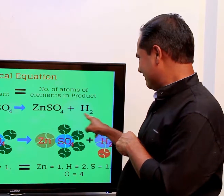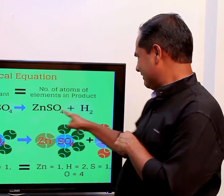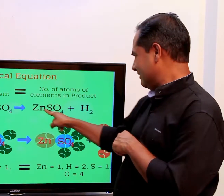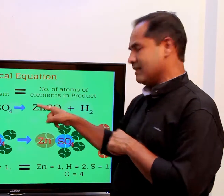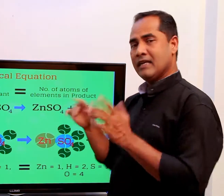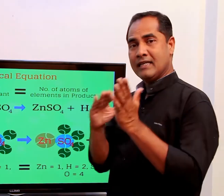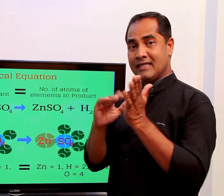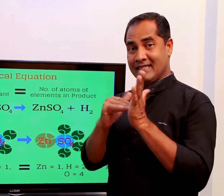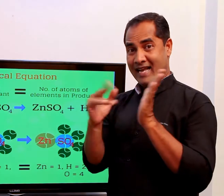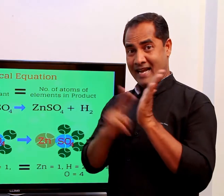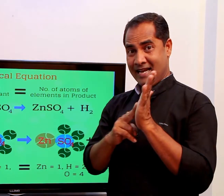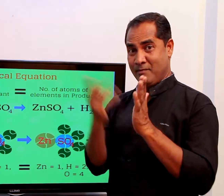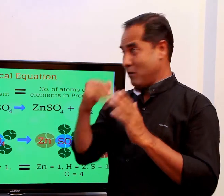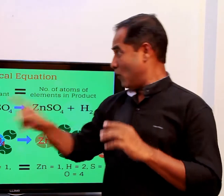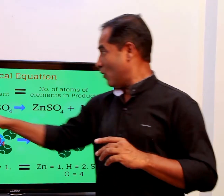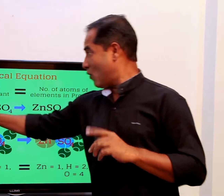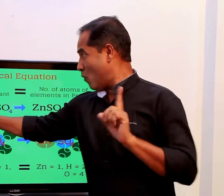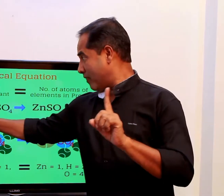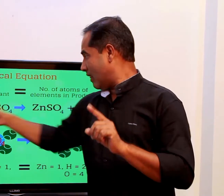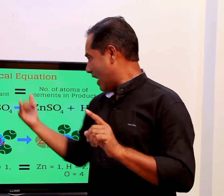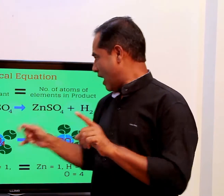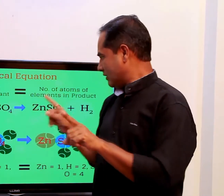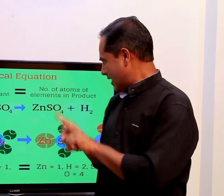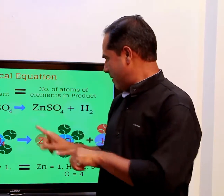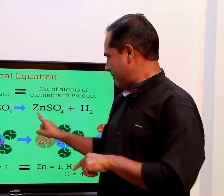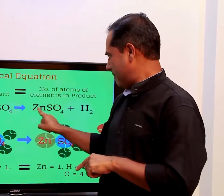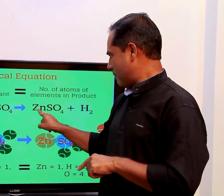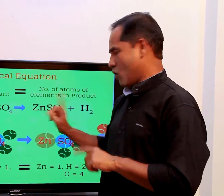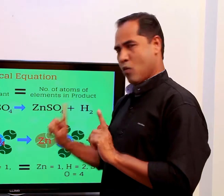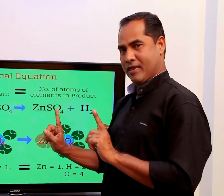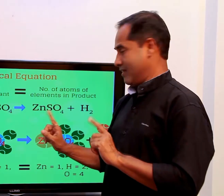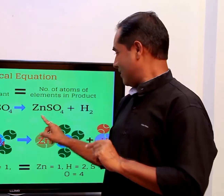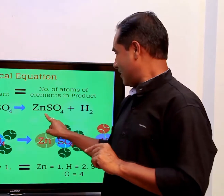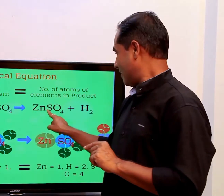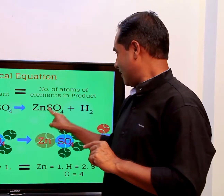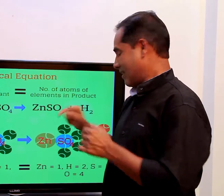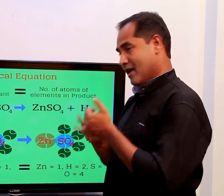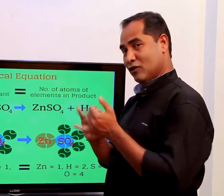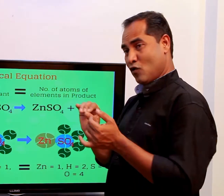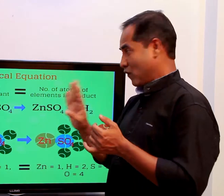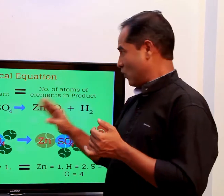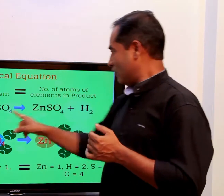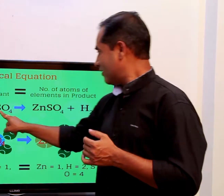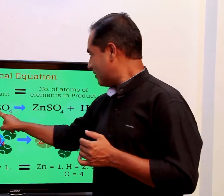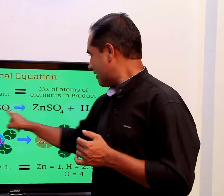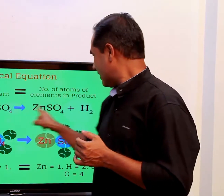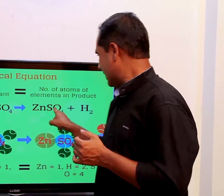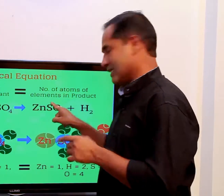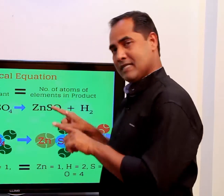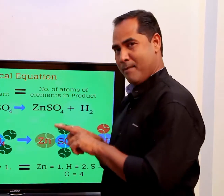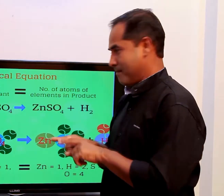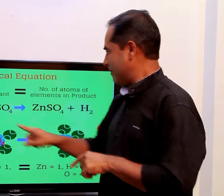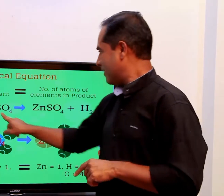right hand side we have Zinc Sulfate so you can see in the left hand side there was one atom of